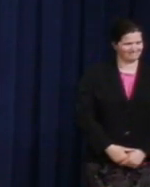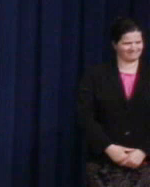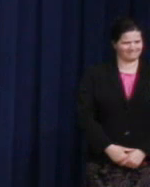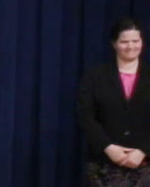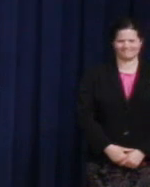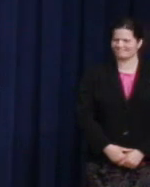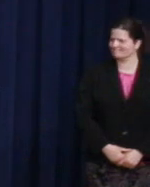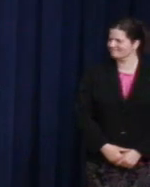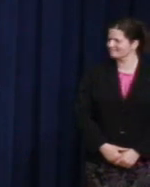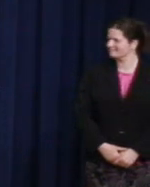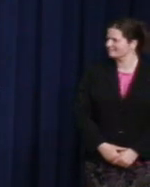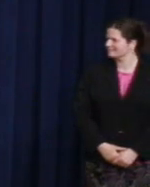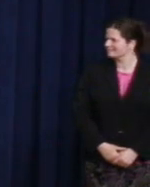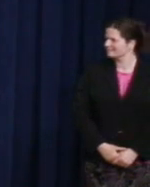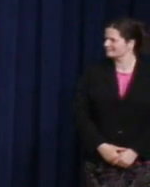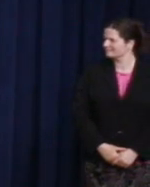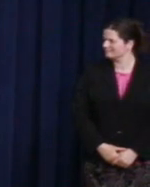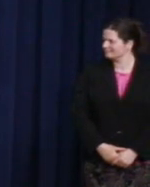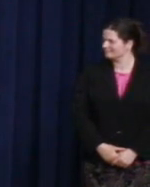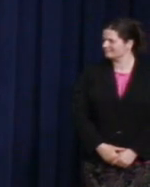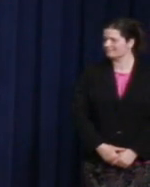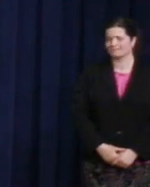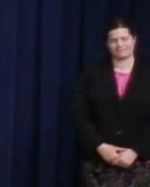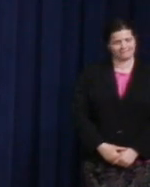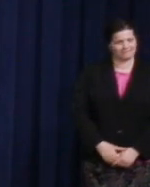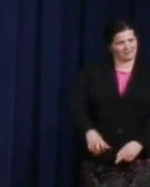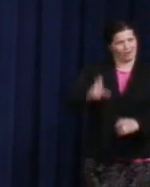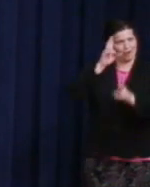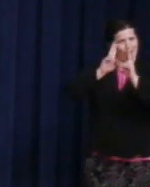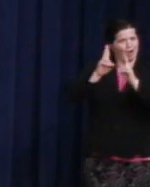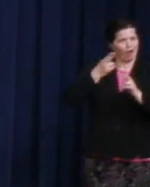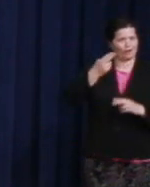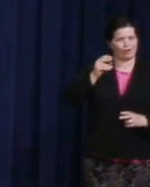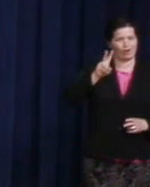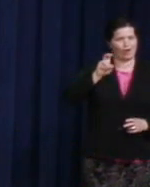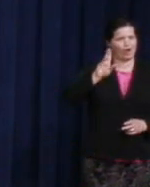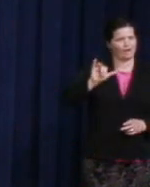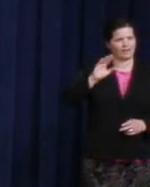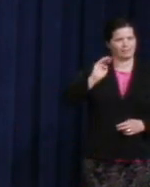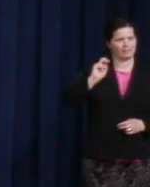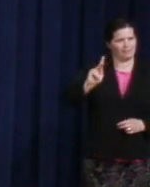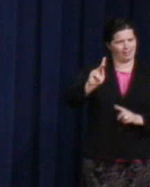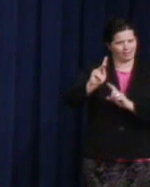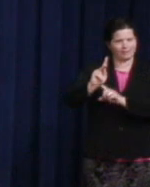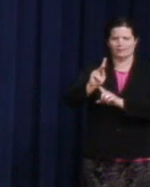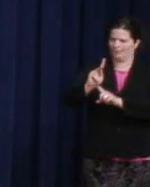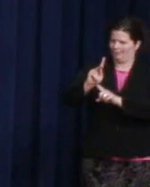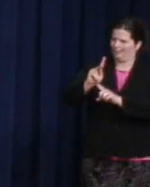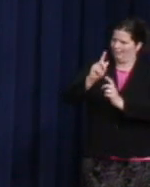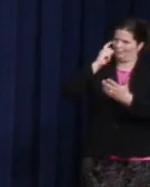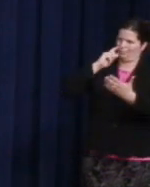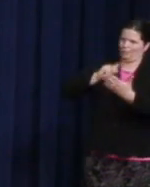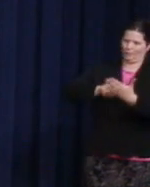There is, perhaps, no greater tribute to Harvey Milk's legacy than the number openly LGBT elected and appointed officials here in the audience,